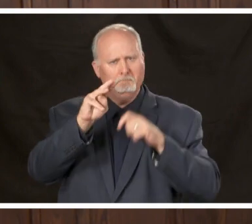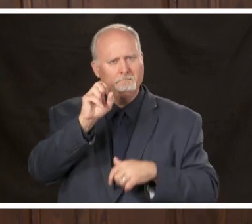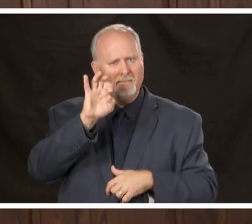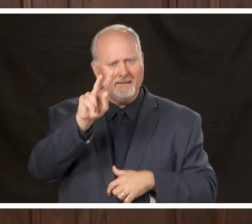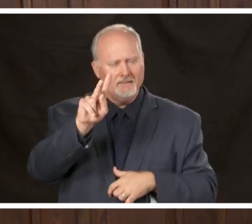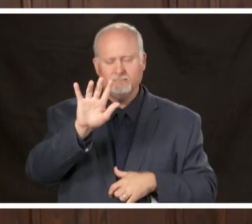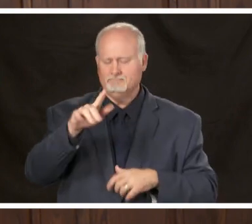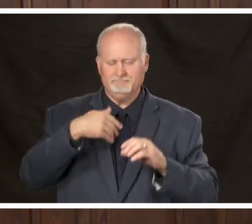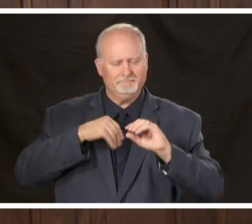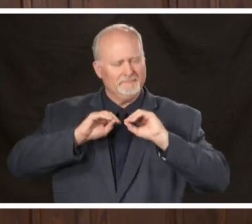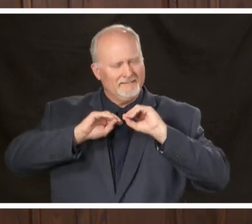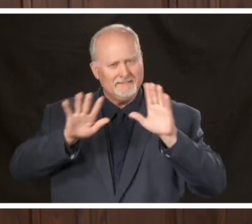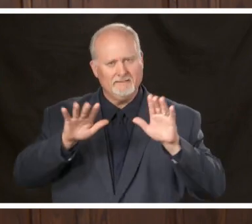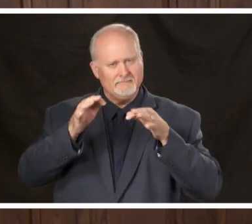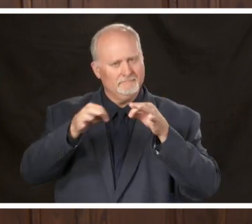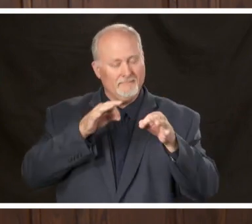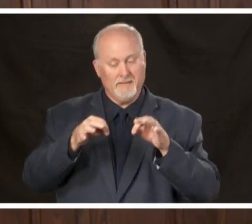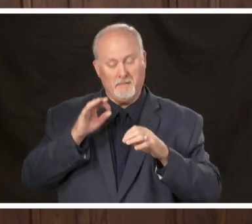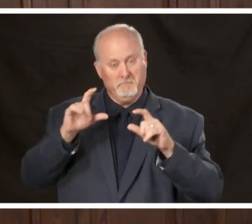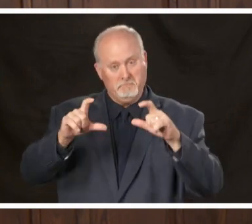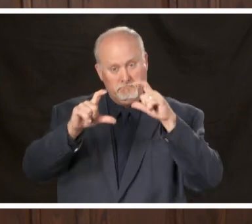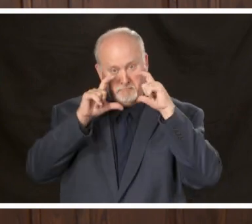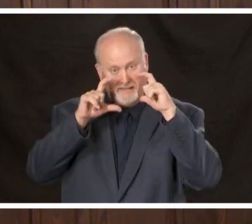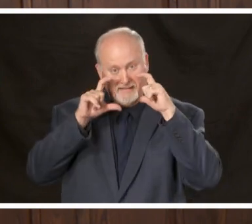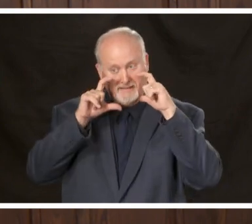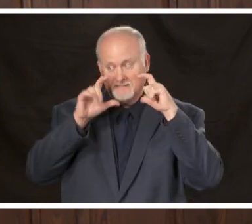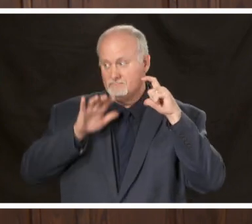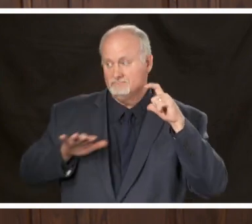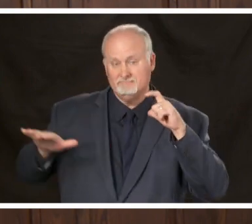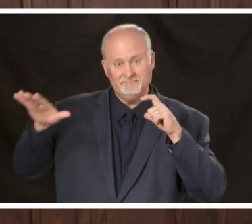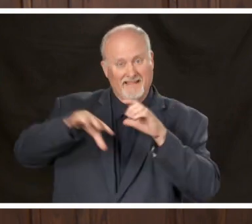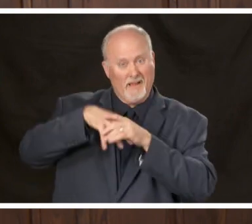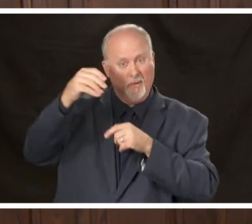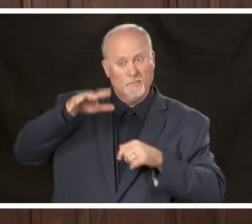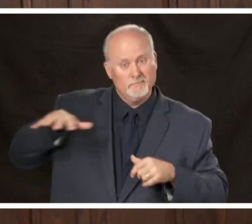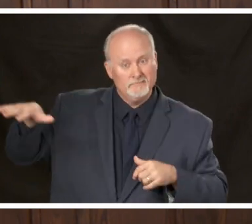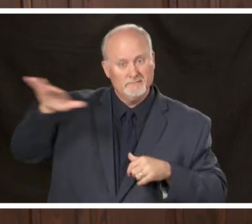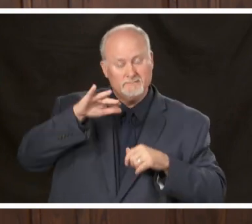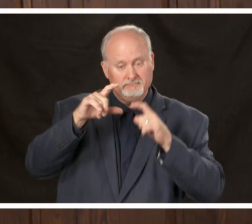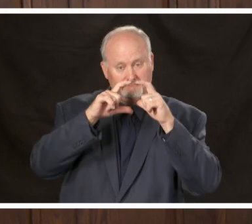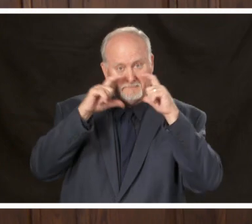it clear that when we wear a mask out in public you know it's it's different for